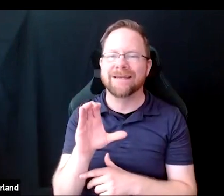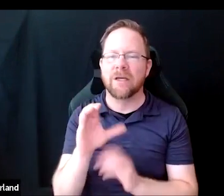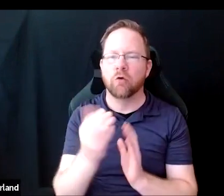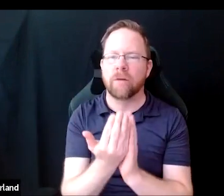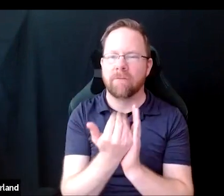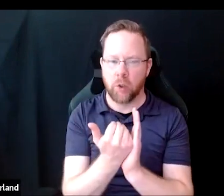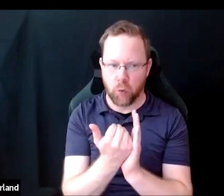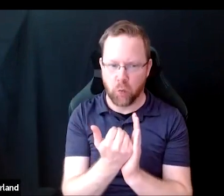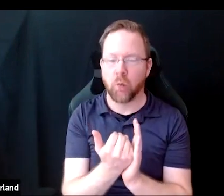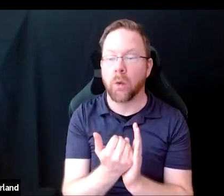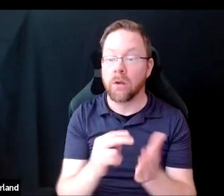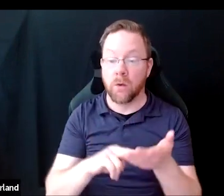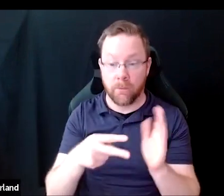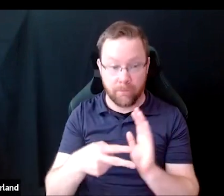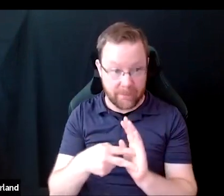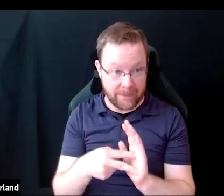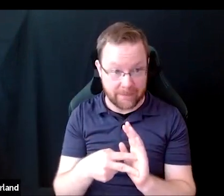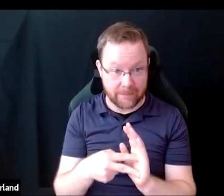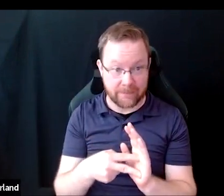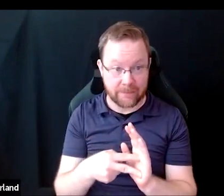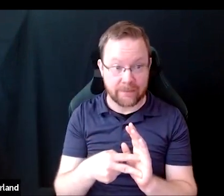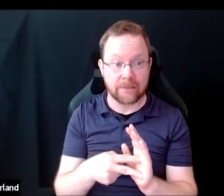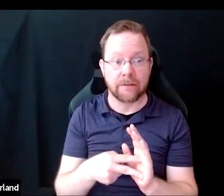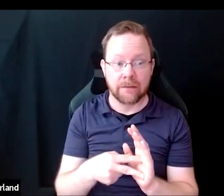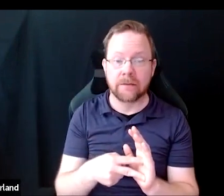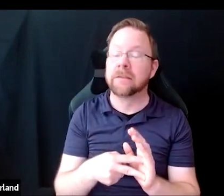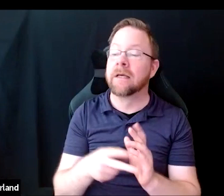This is basically allowing interviewees to demonstrate that they can fulfill